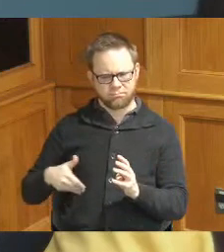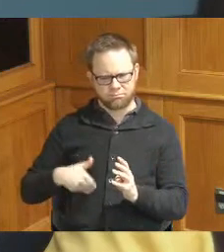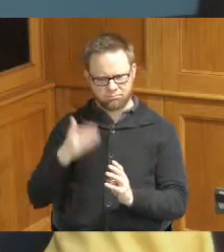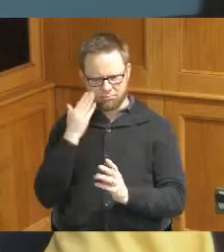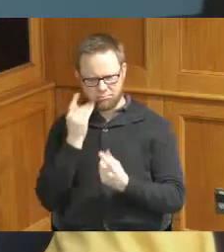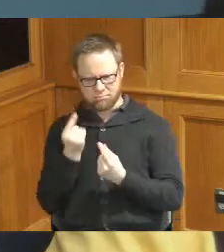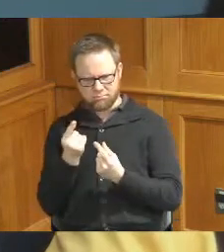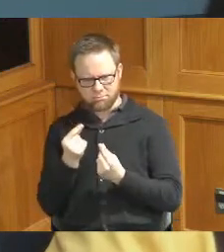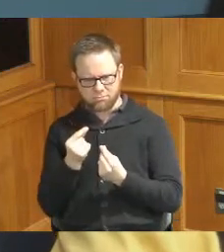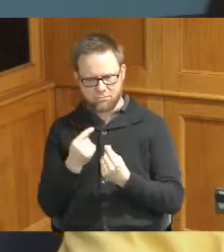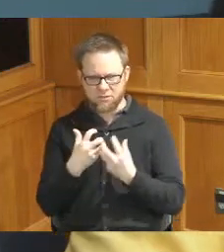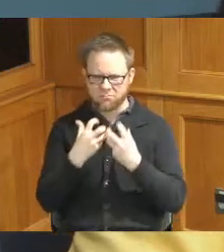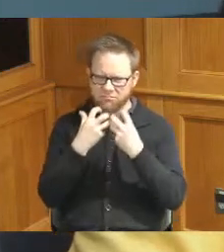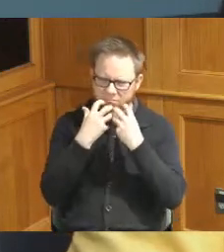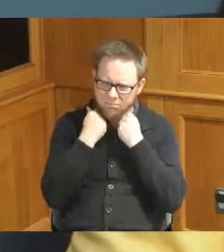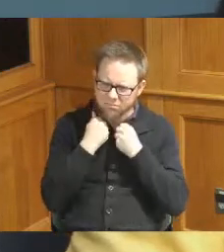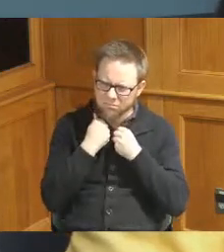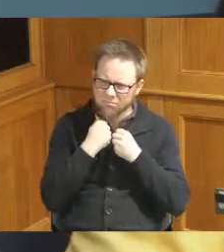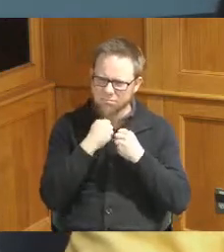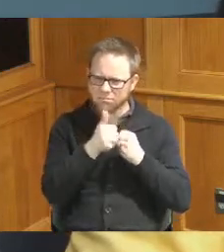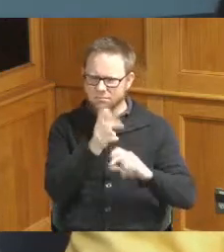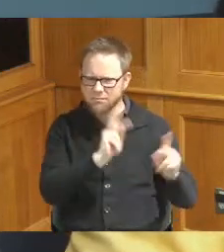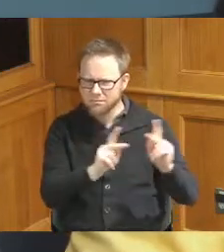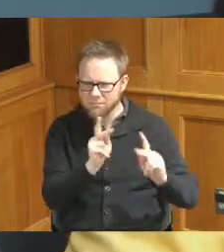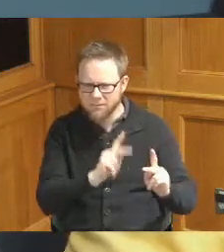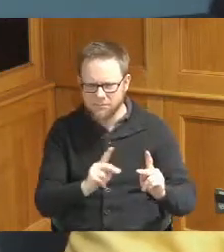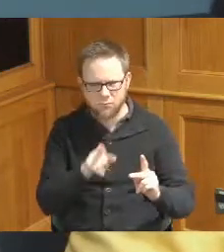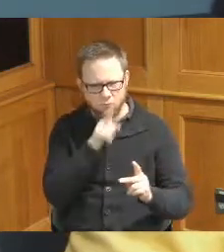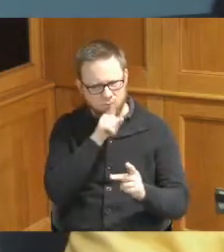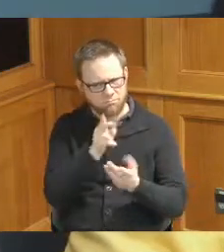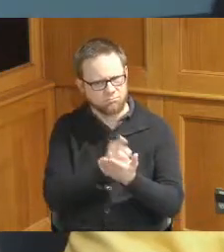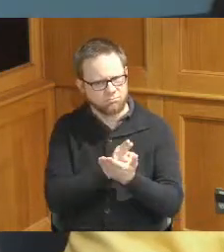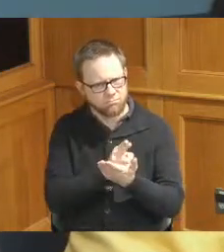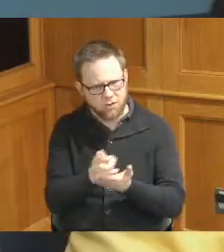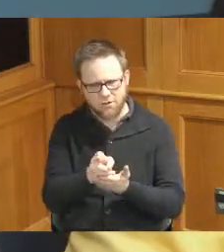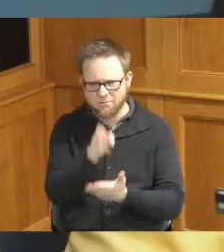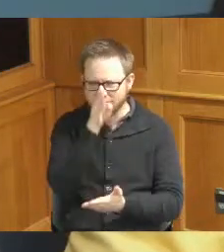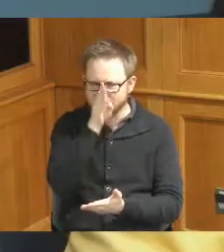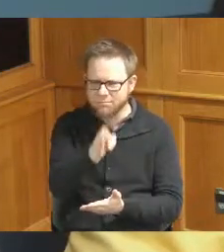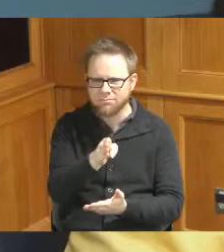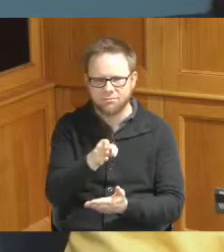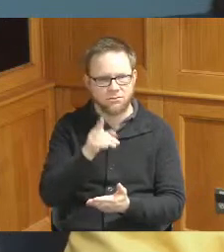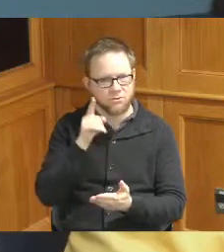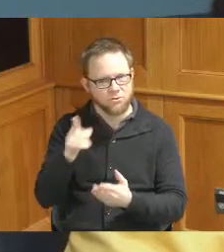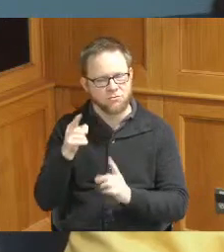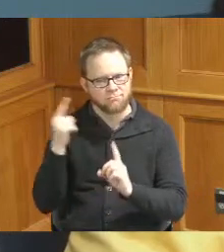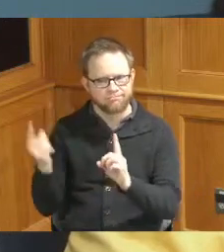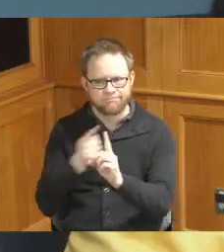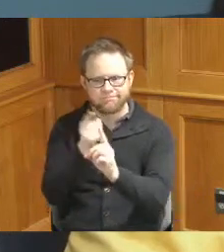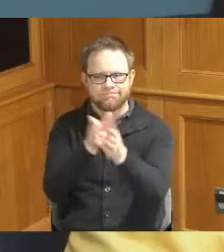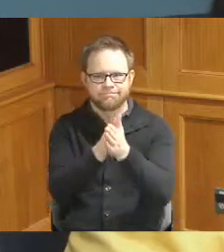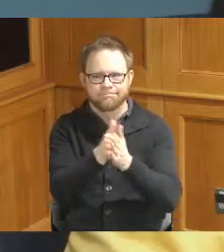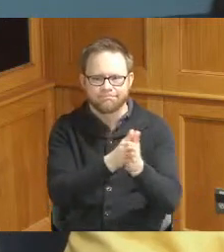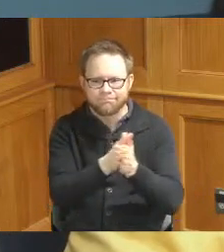compassionate authentic you are a go-getter great sense of humor